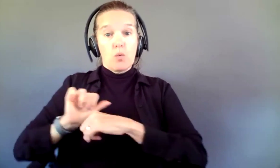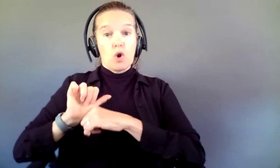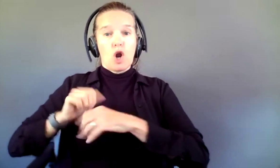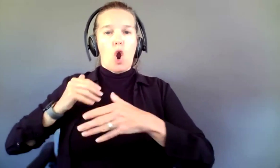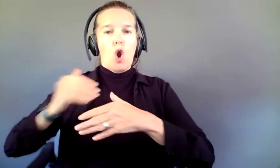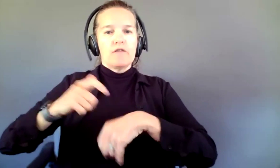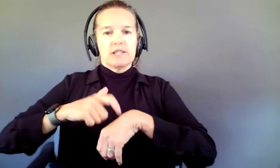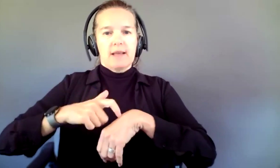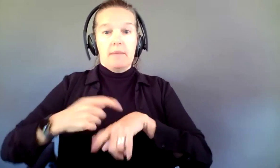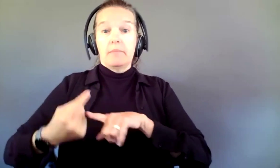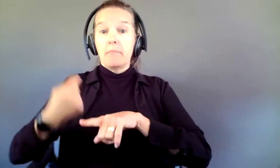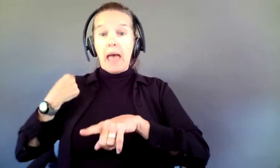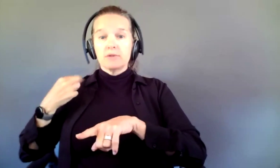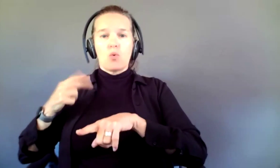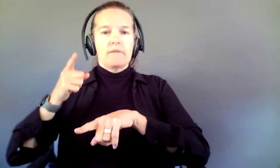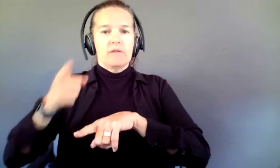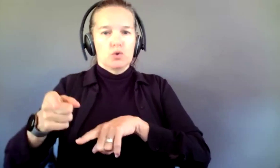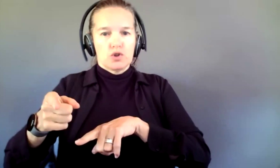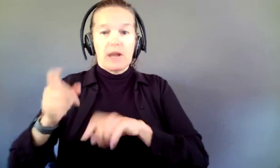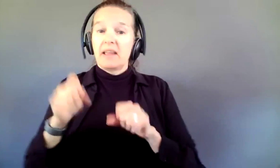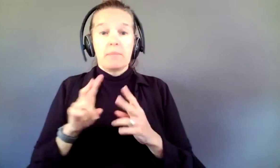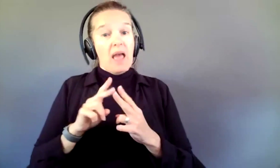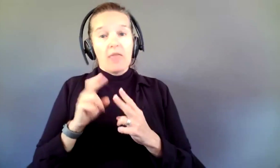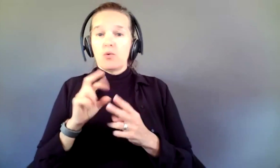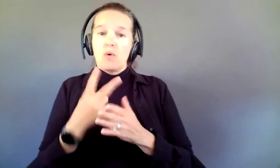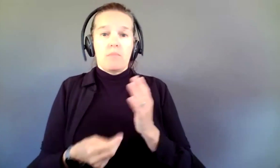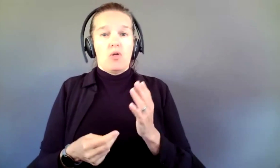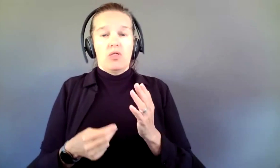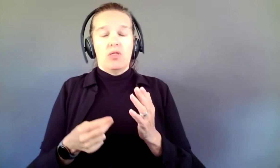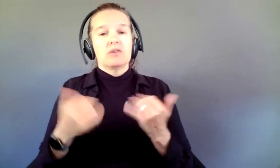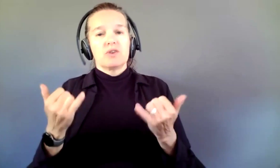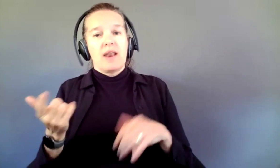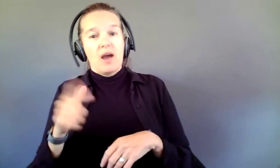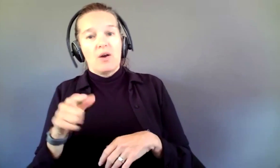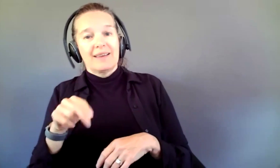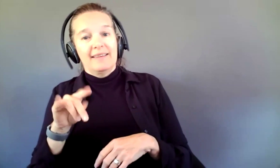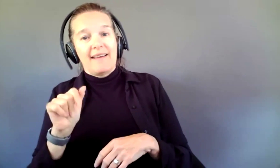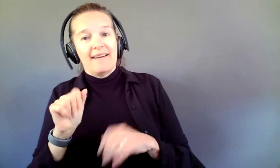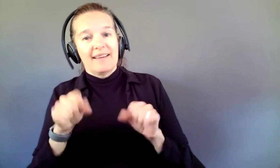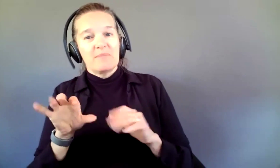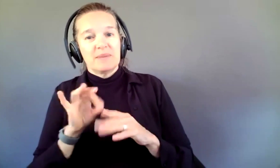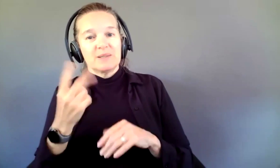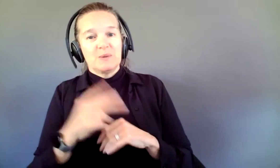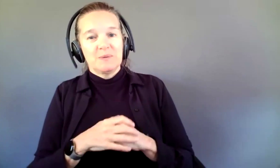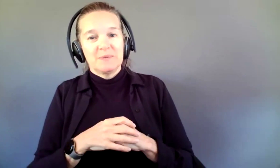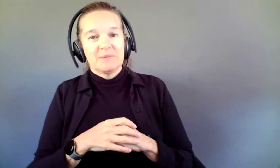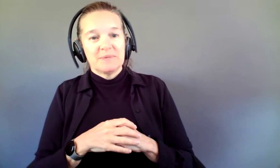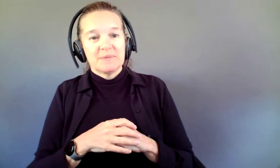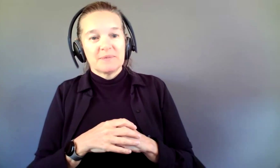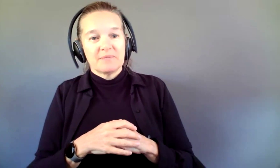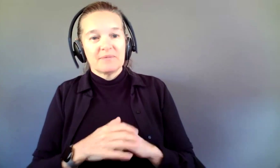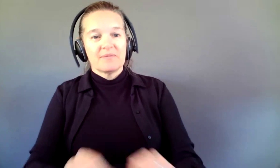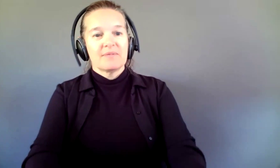It can be either. It can be both. I will kick it to you then, Quita, you can pick two.